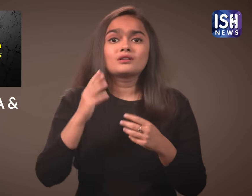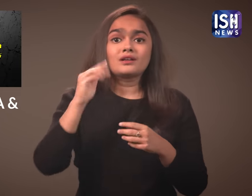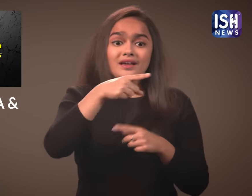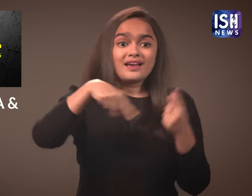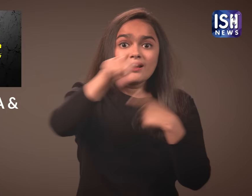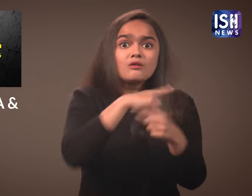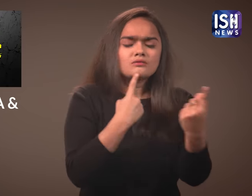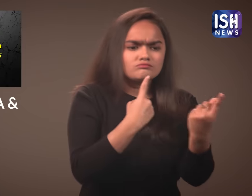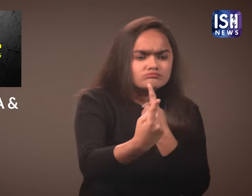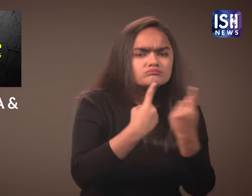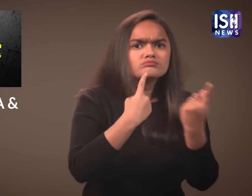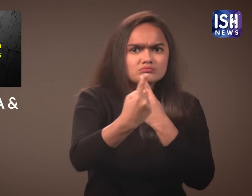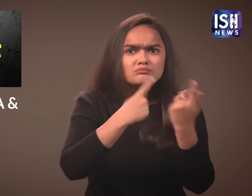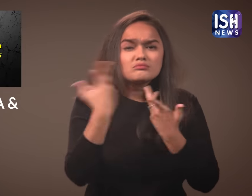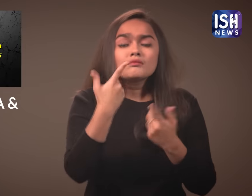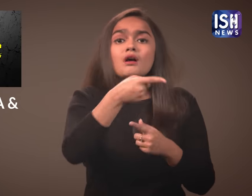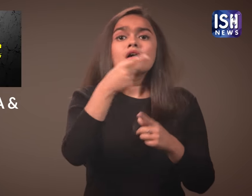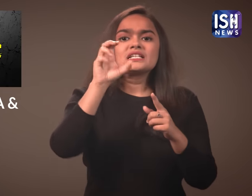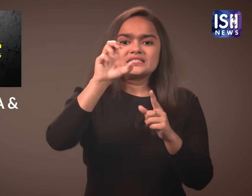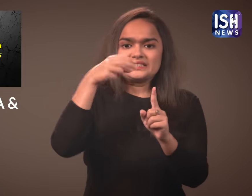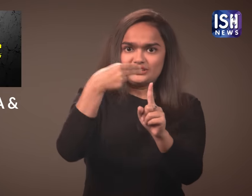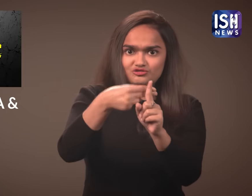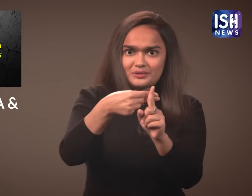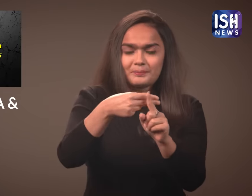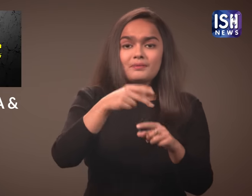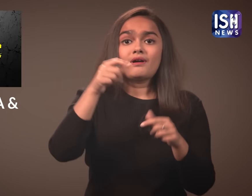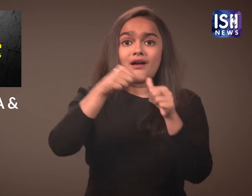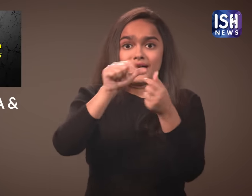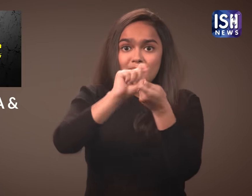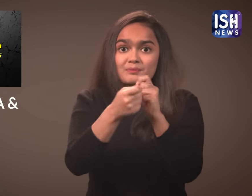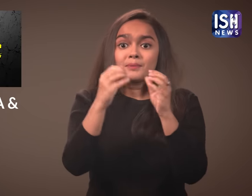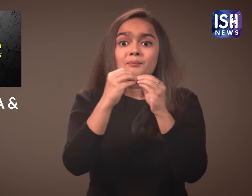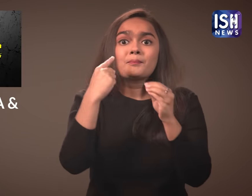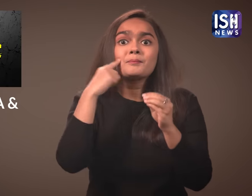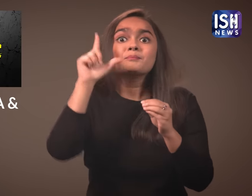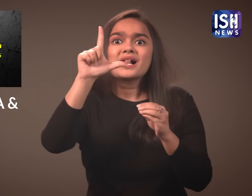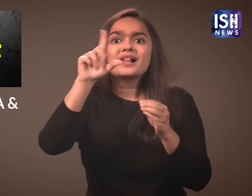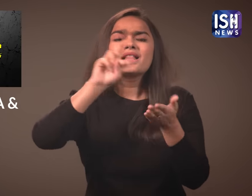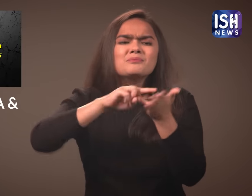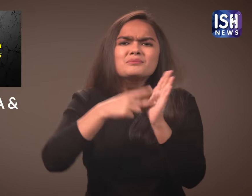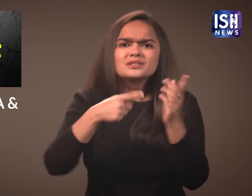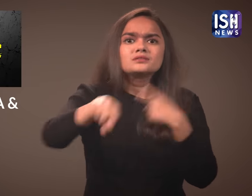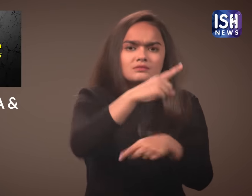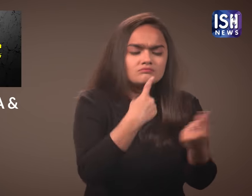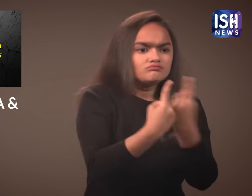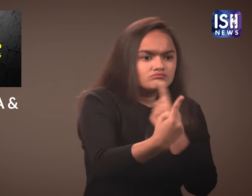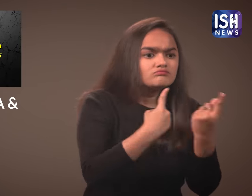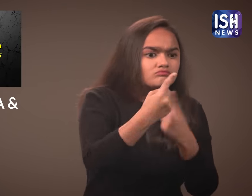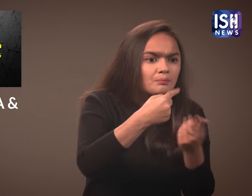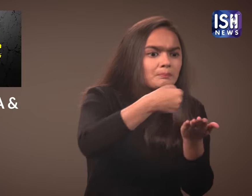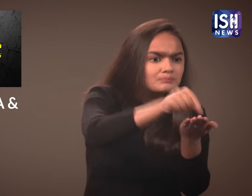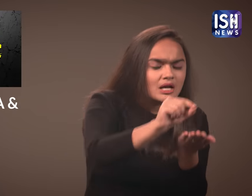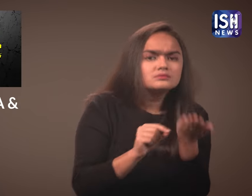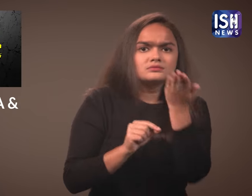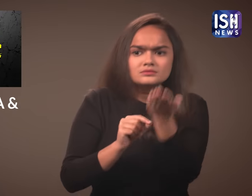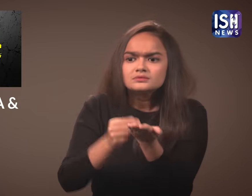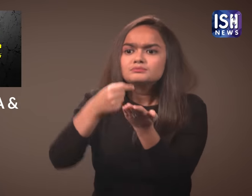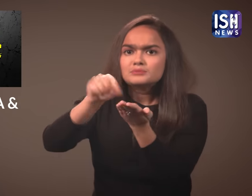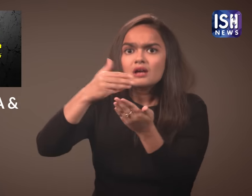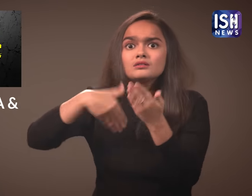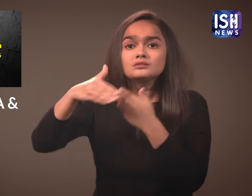The Citizenship Amendment Bill was being discussed to be passed in both the houses.